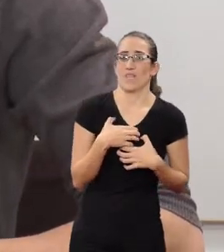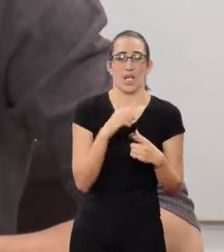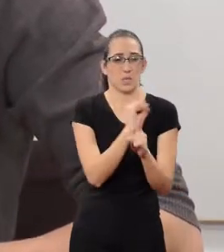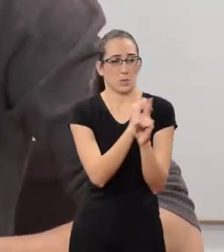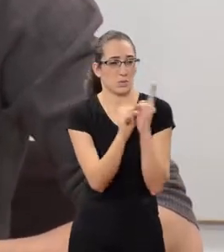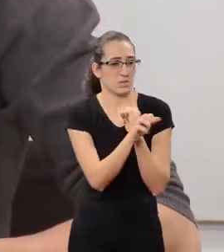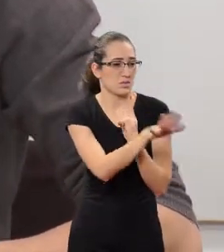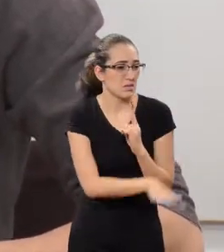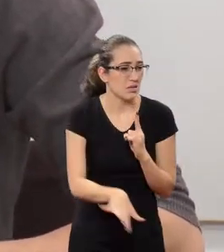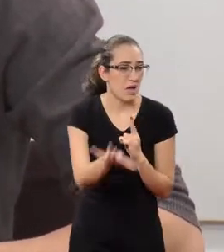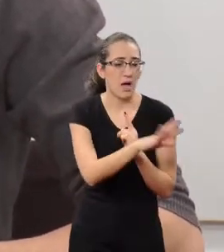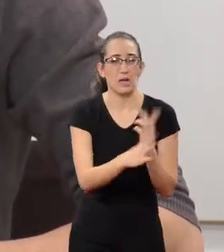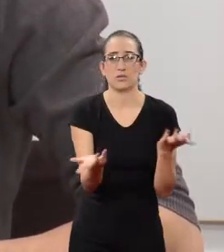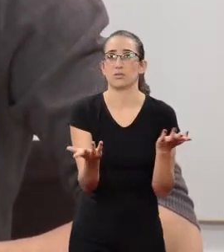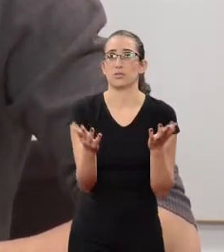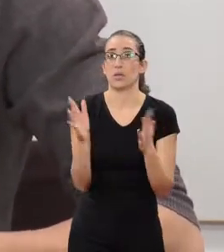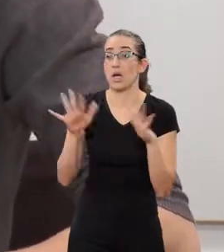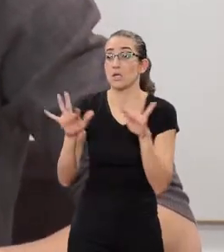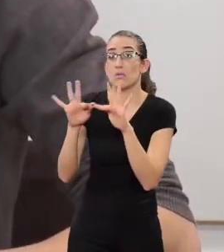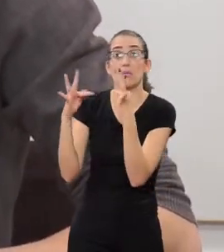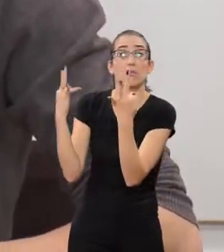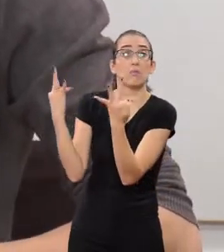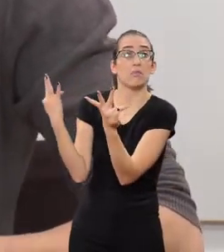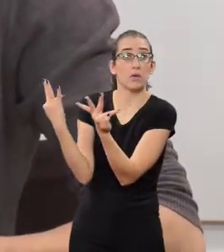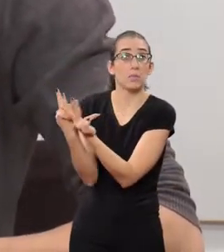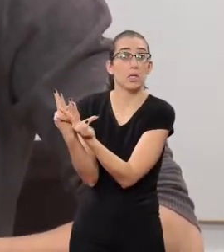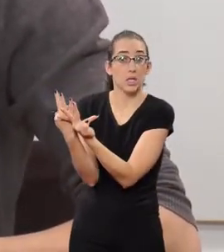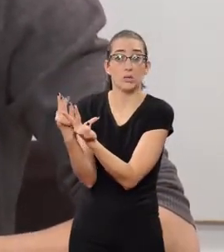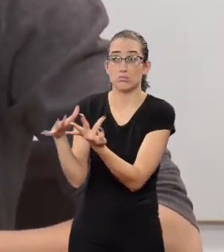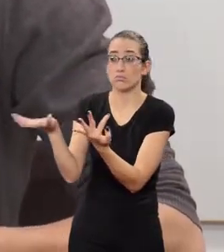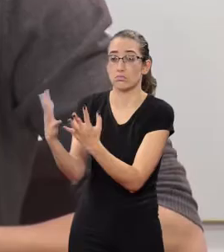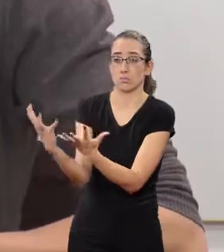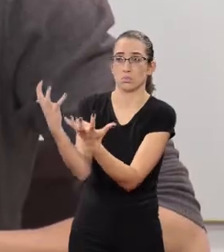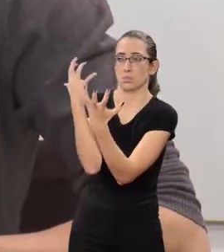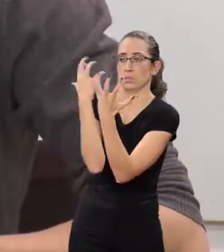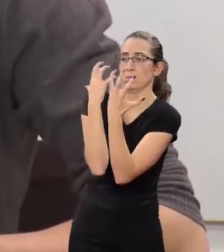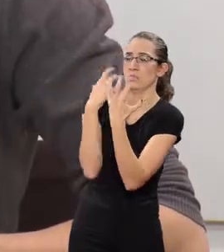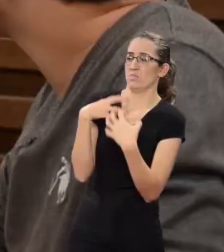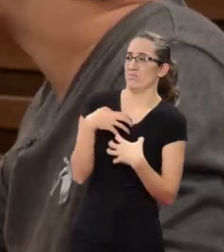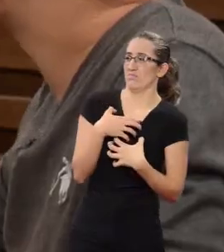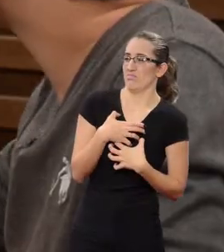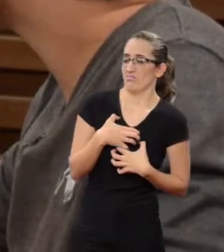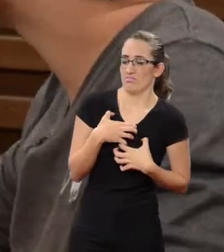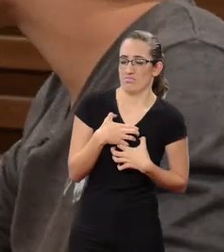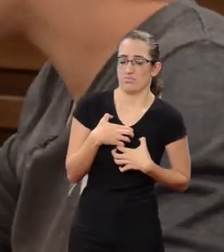from society, from other people and sometimes from their families